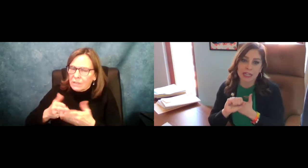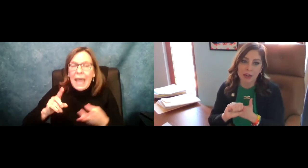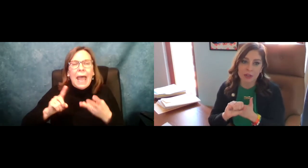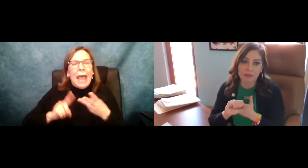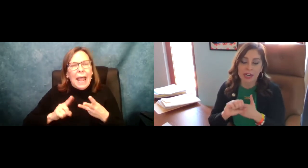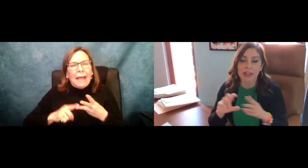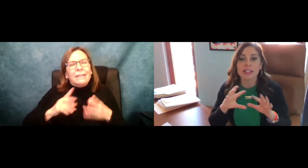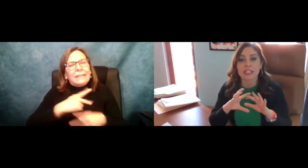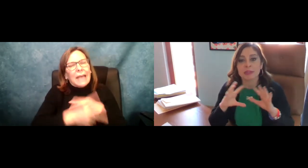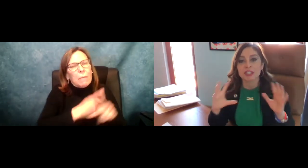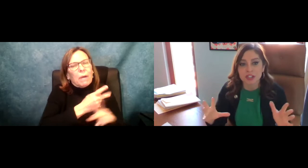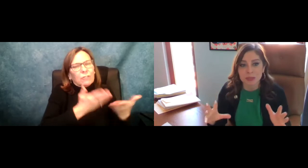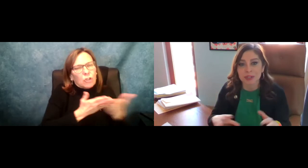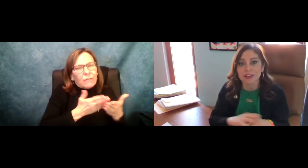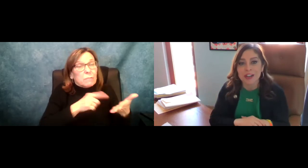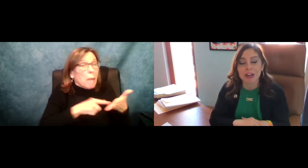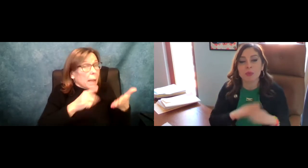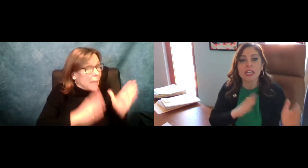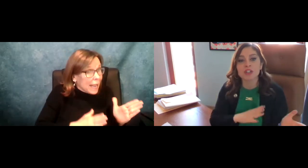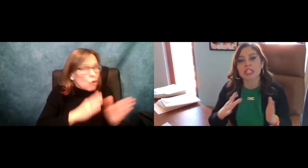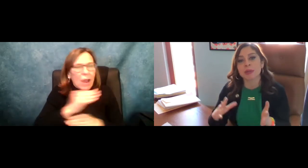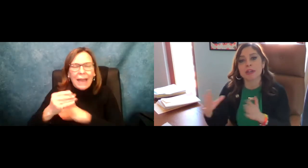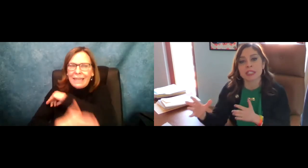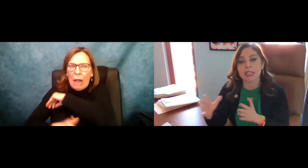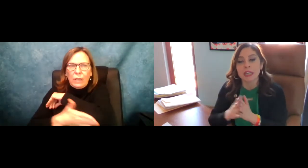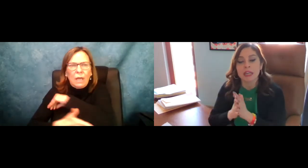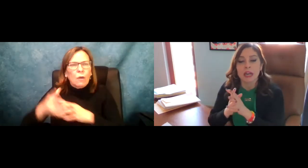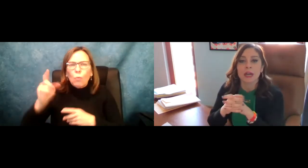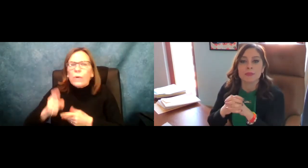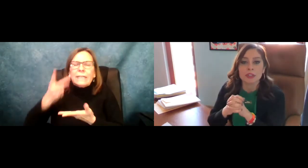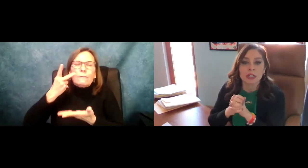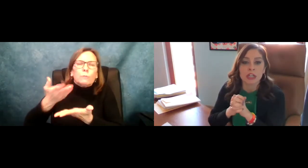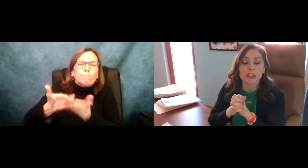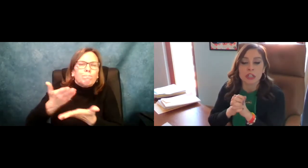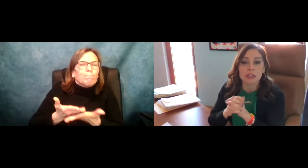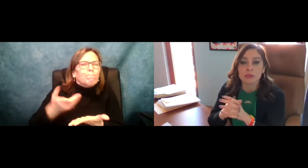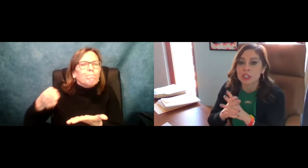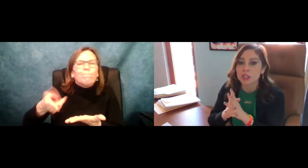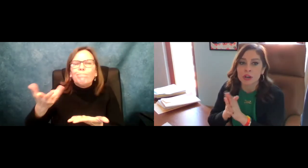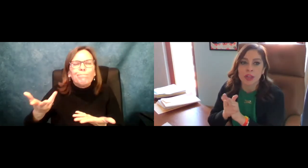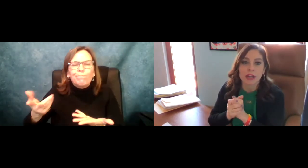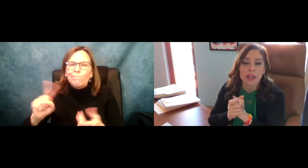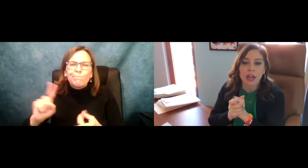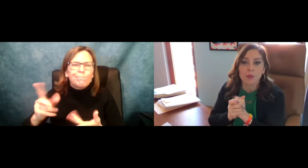the average number of hours being authorized including those type of services and type of service by payer and